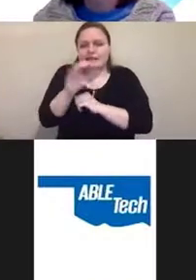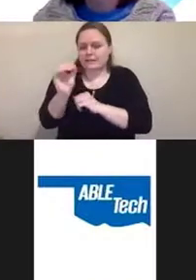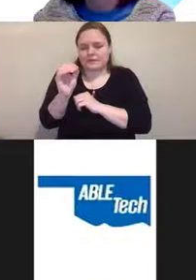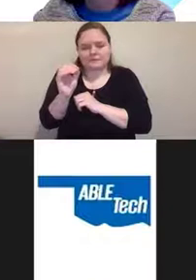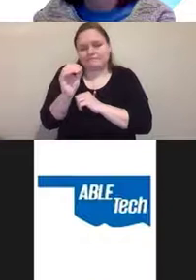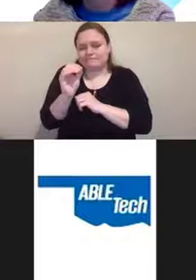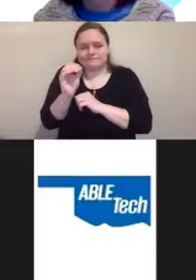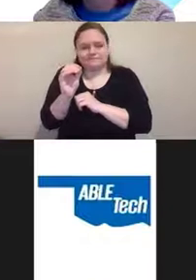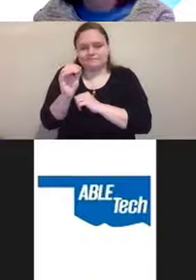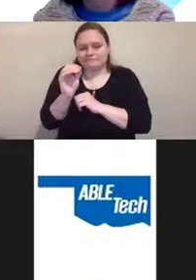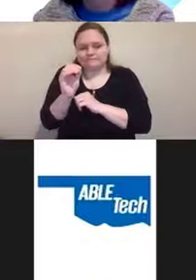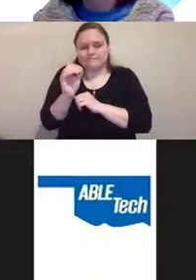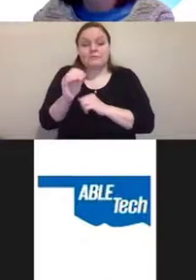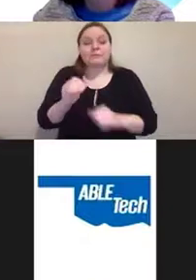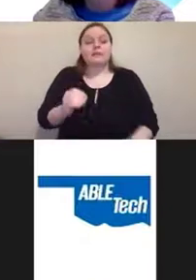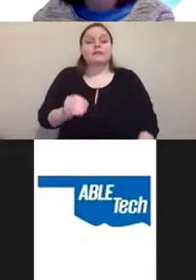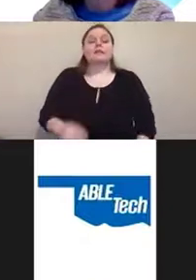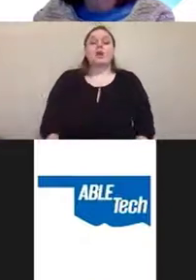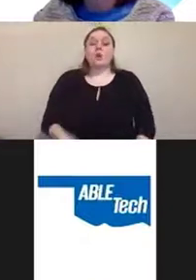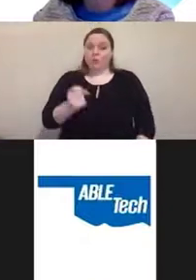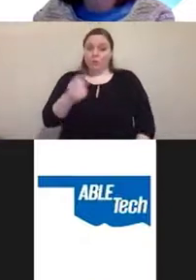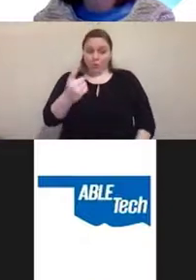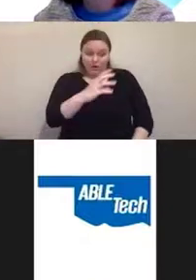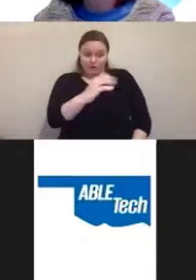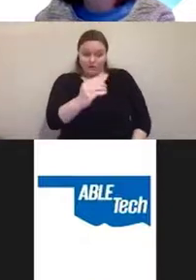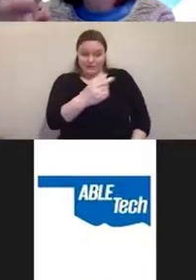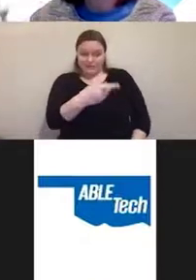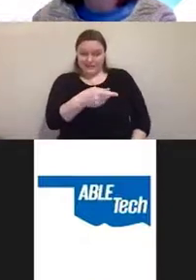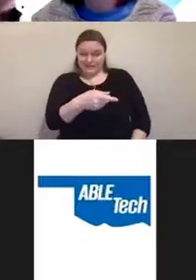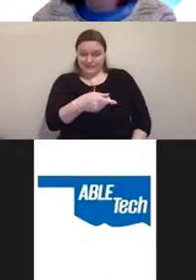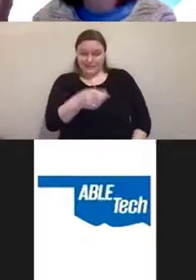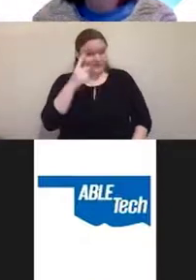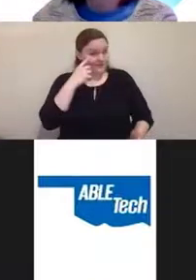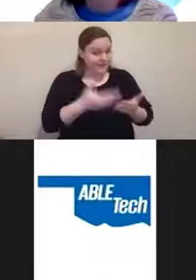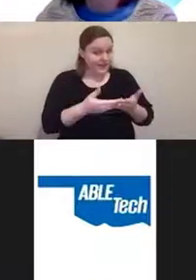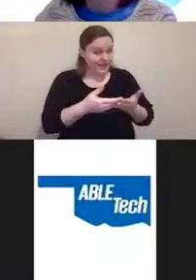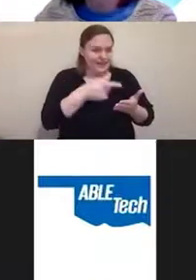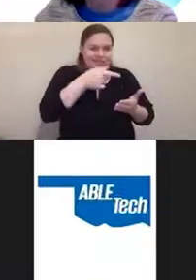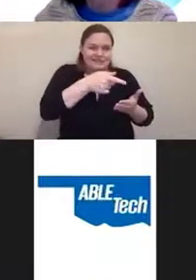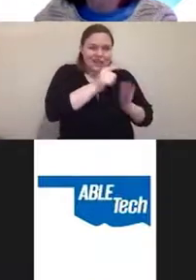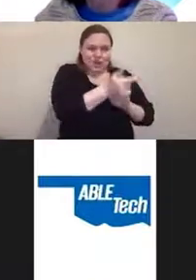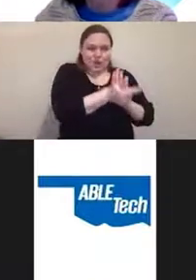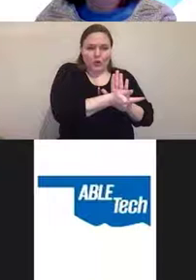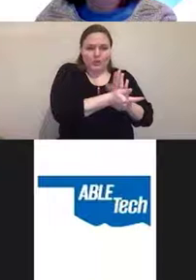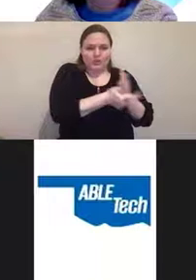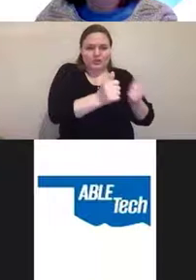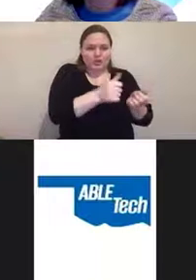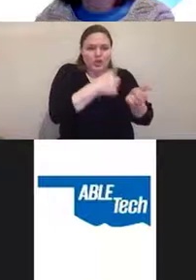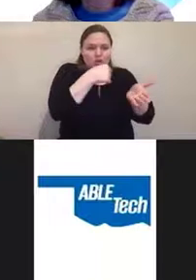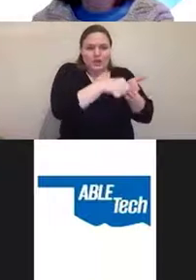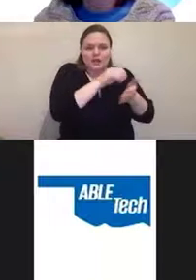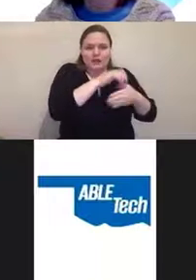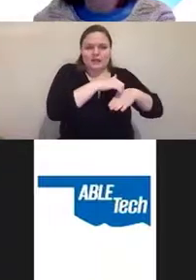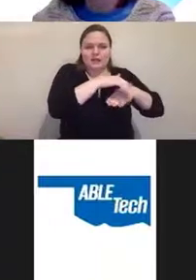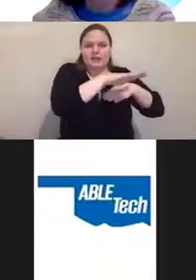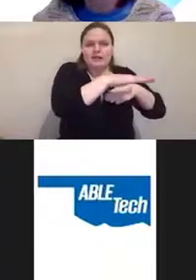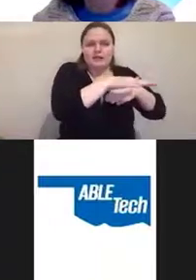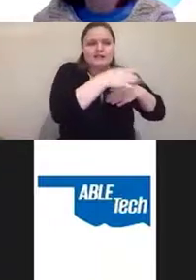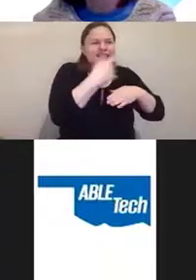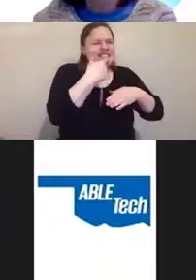And in fact, one of these companies has been getting their lawyers to send out letters to people saying stop saying bad things about us.